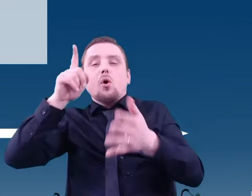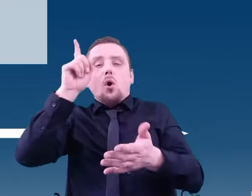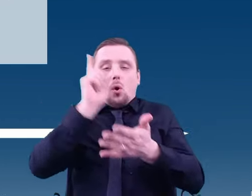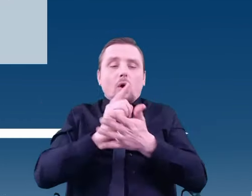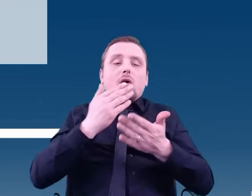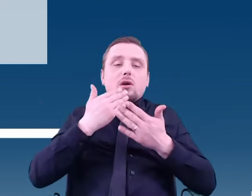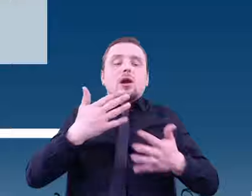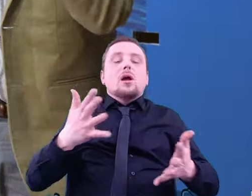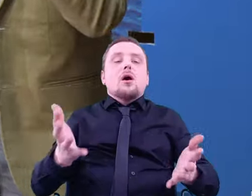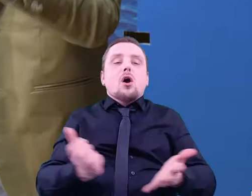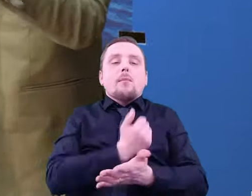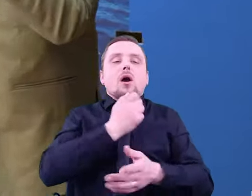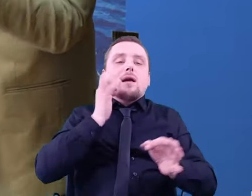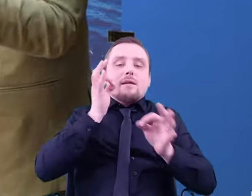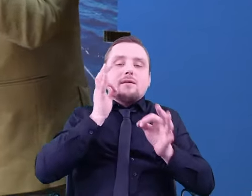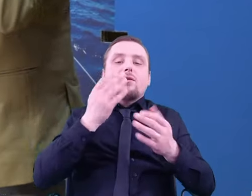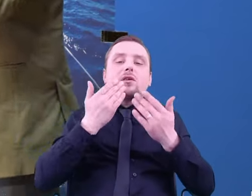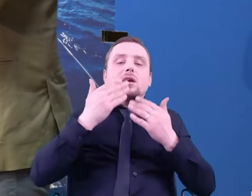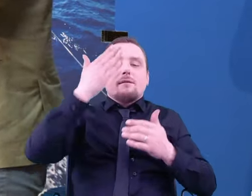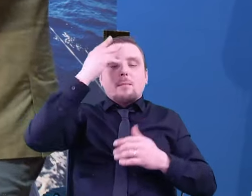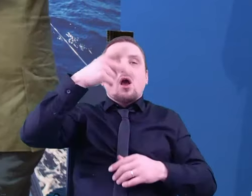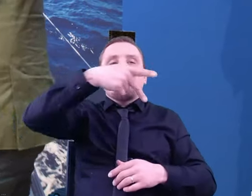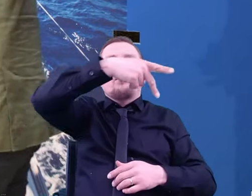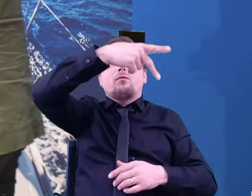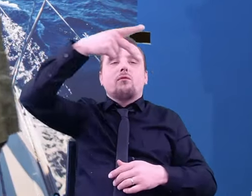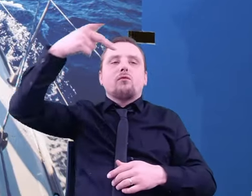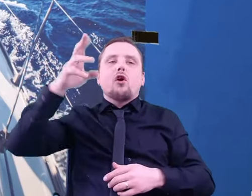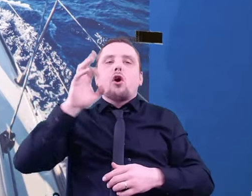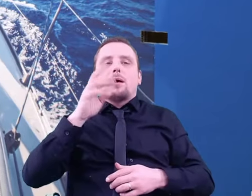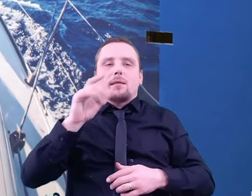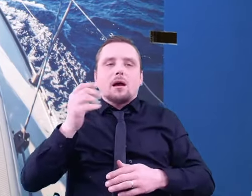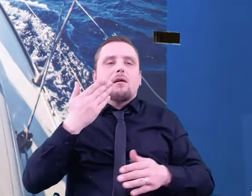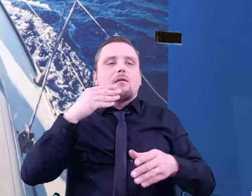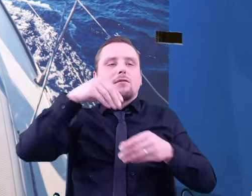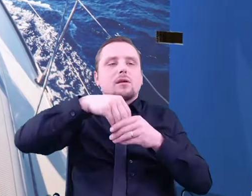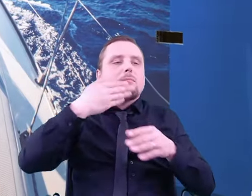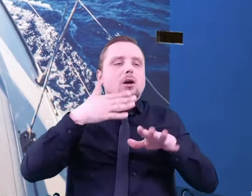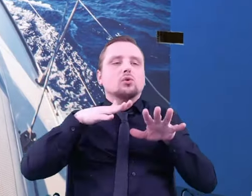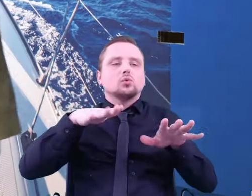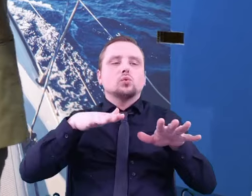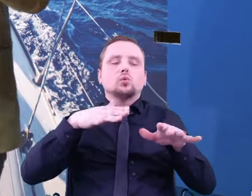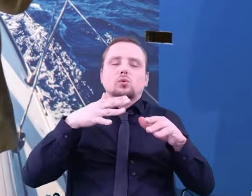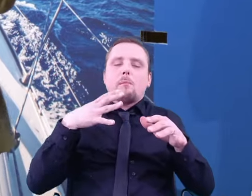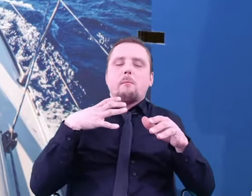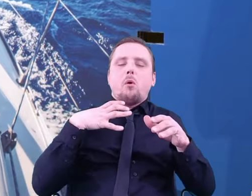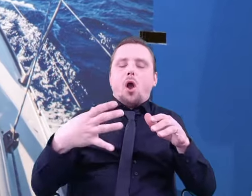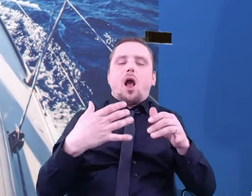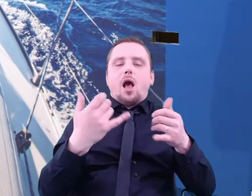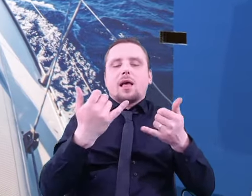there is a great deal of organic matter in comets, including amino acids.